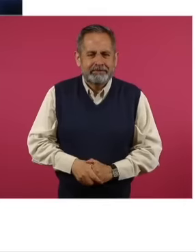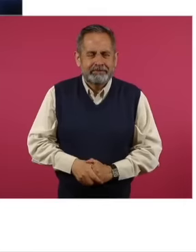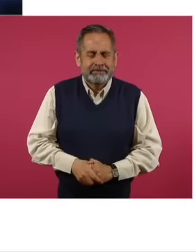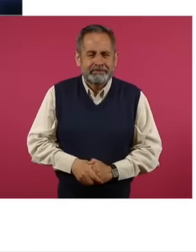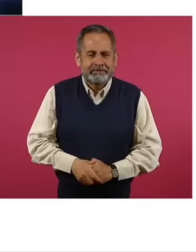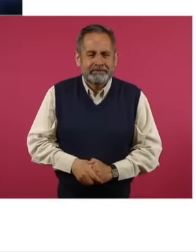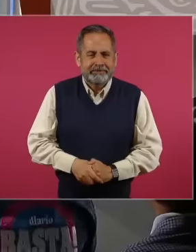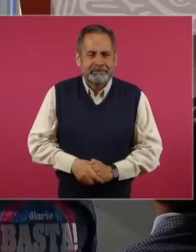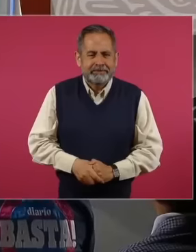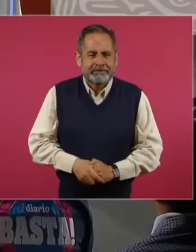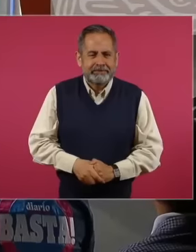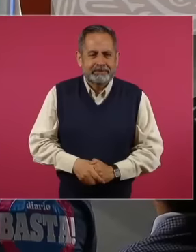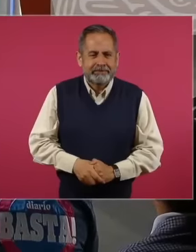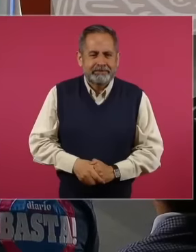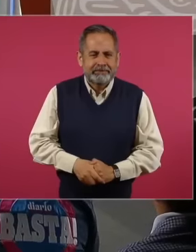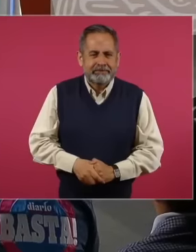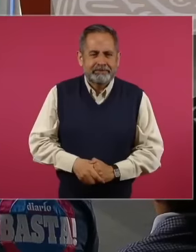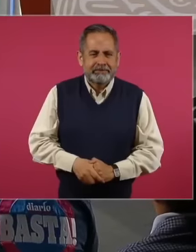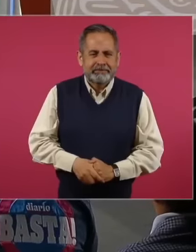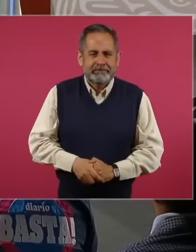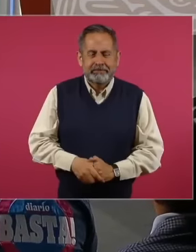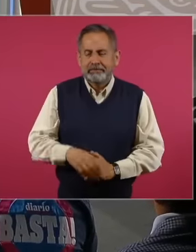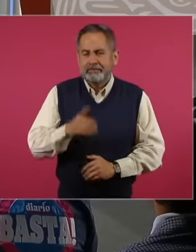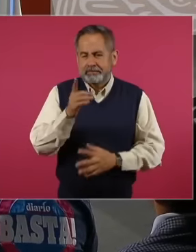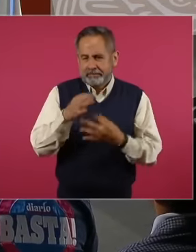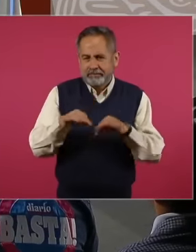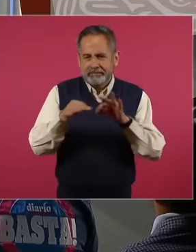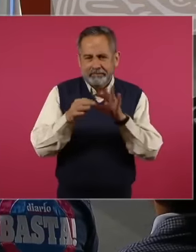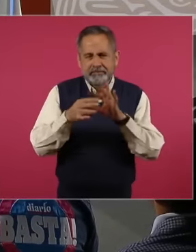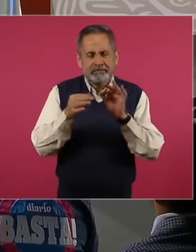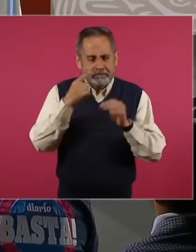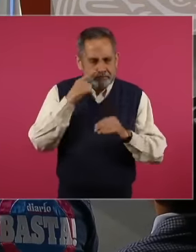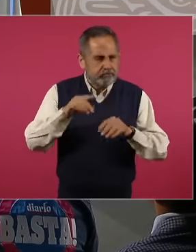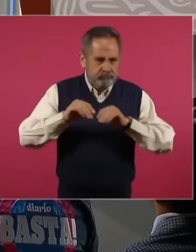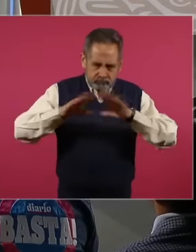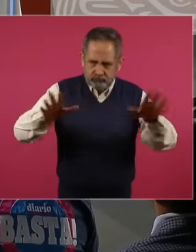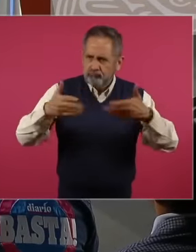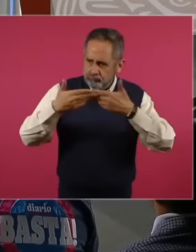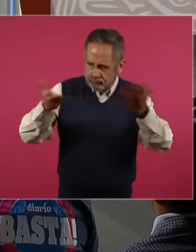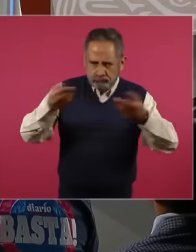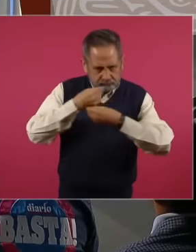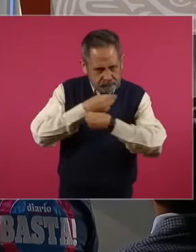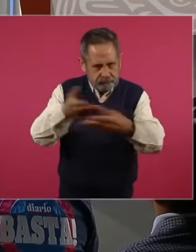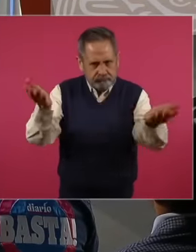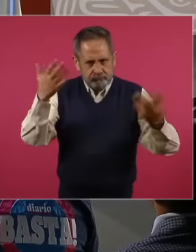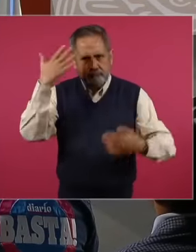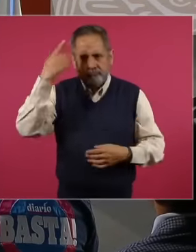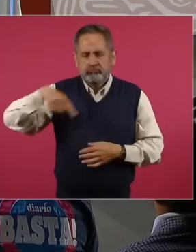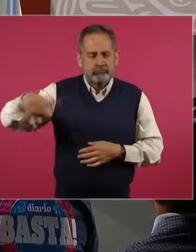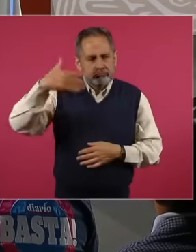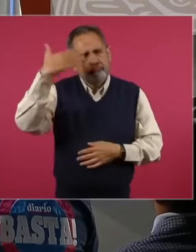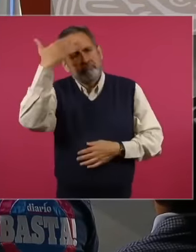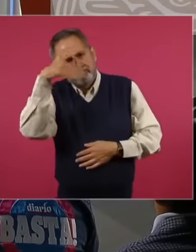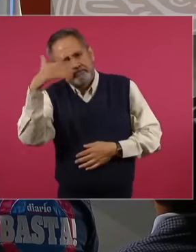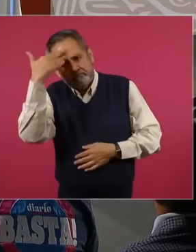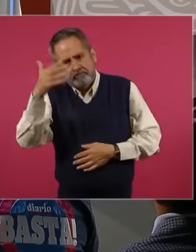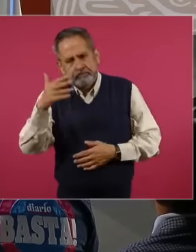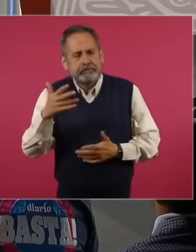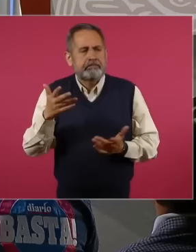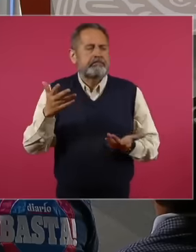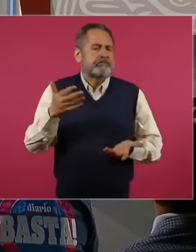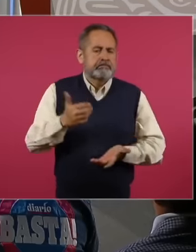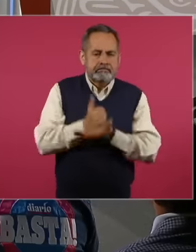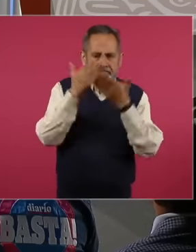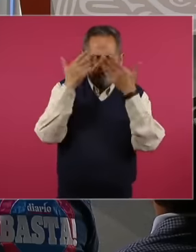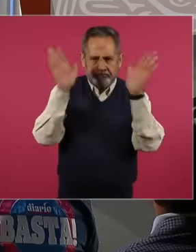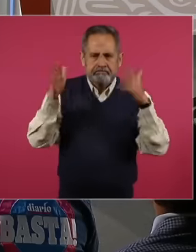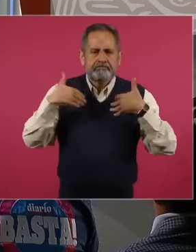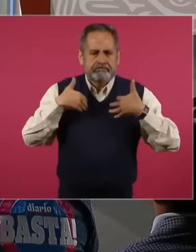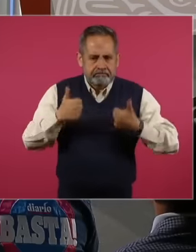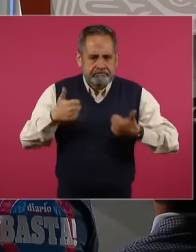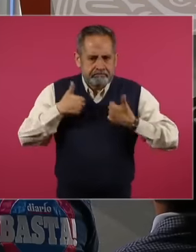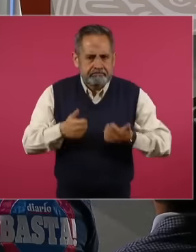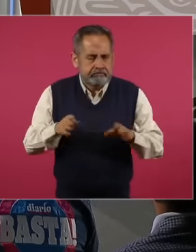It is not very important that all this is aired. It helps to understand how